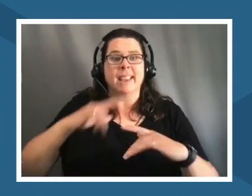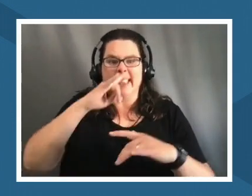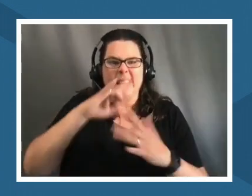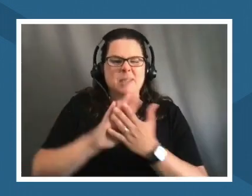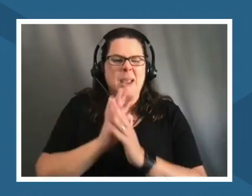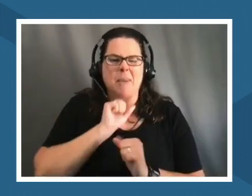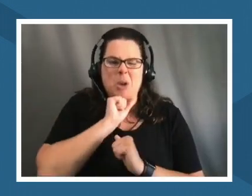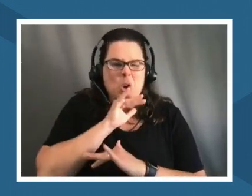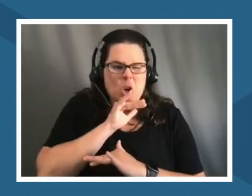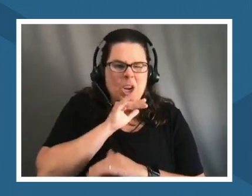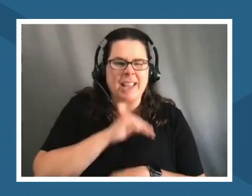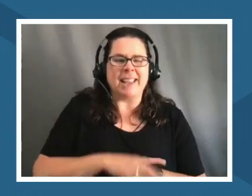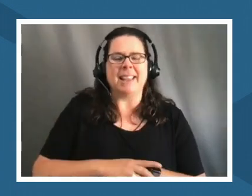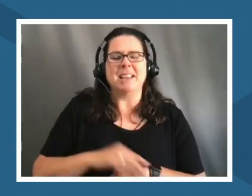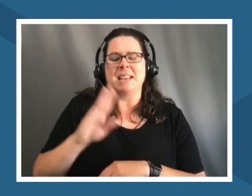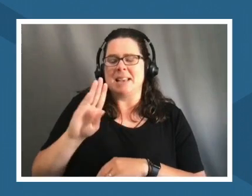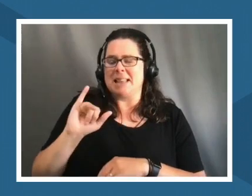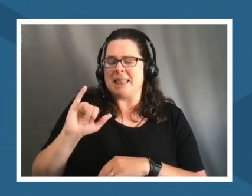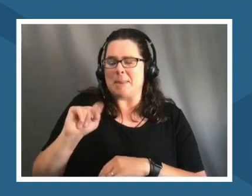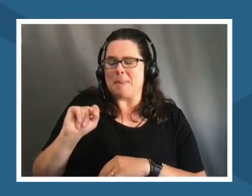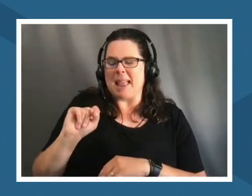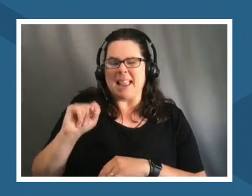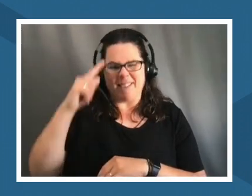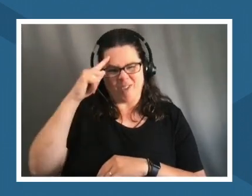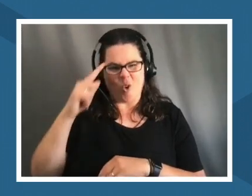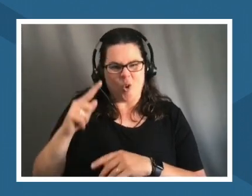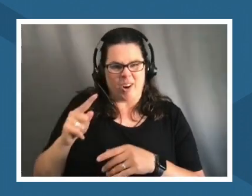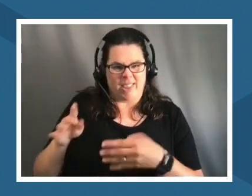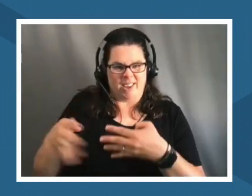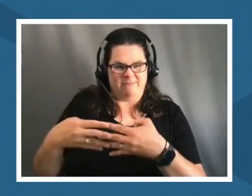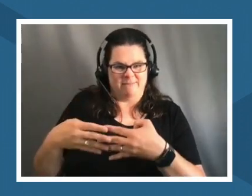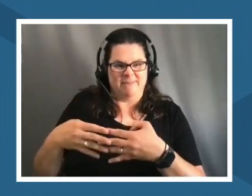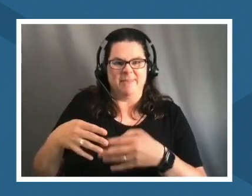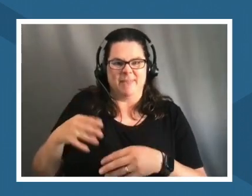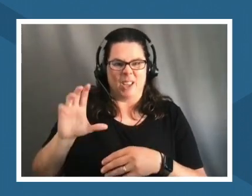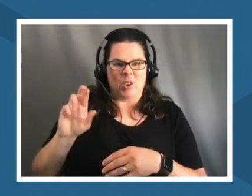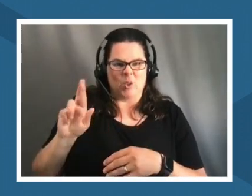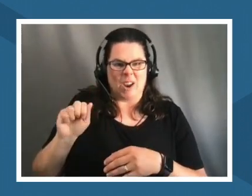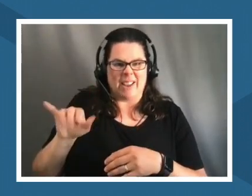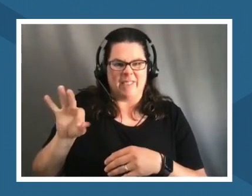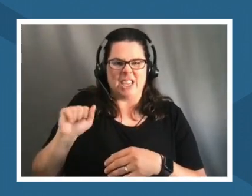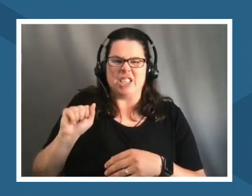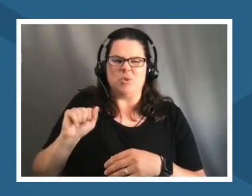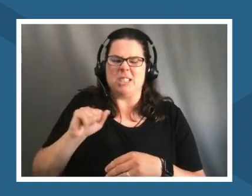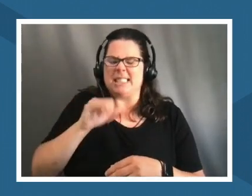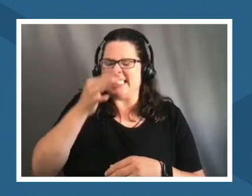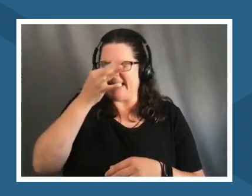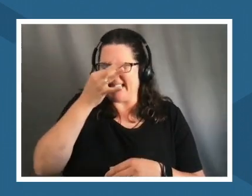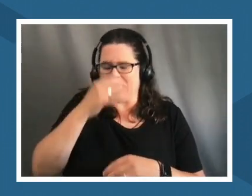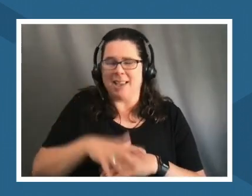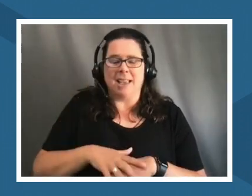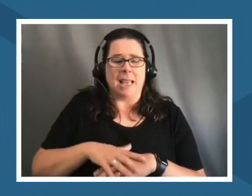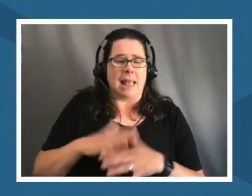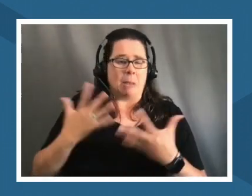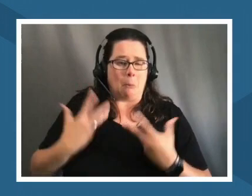the crayfish was stinky and they were getting wet and you know and we went